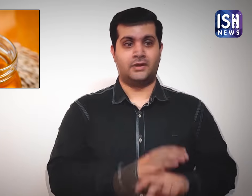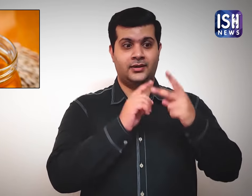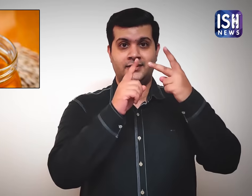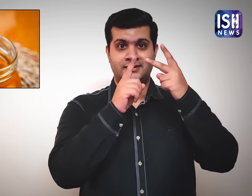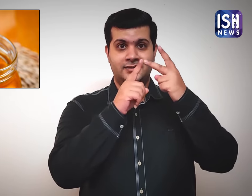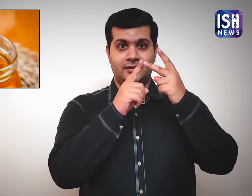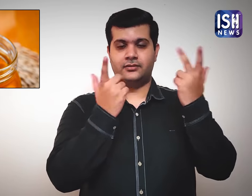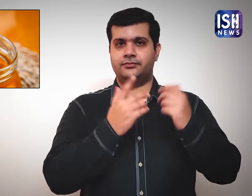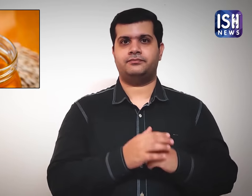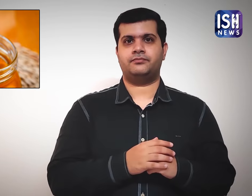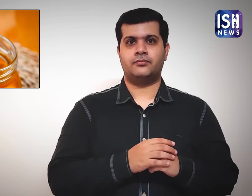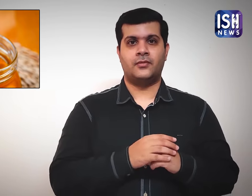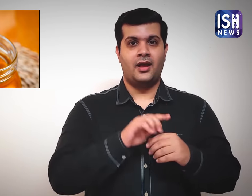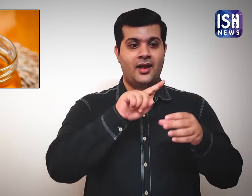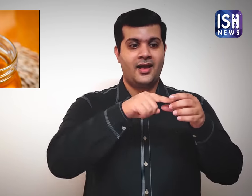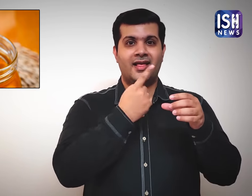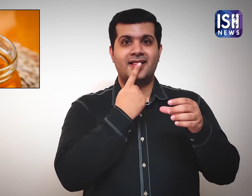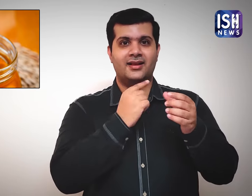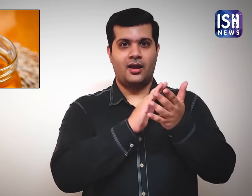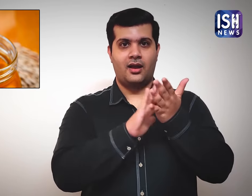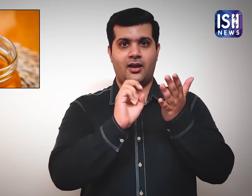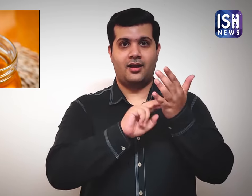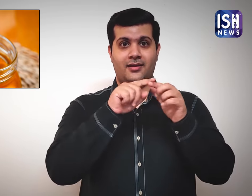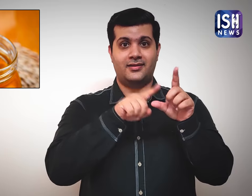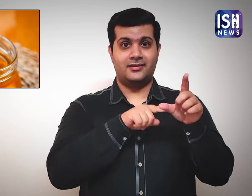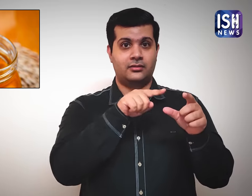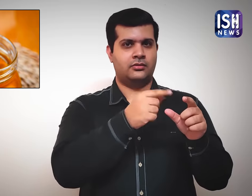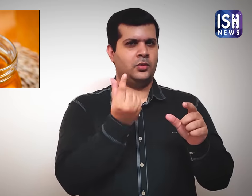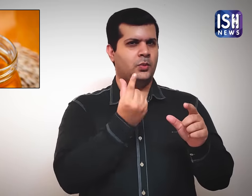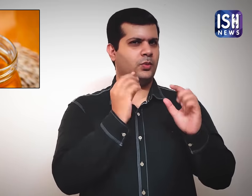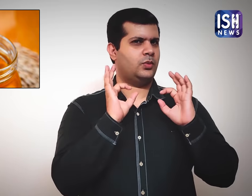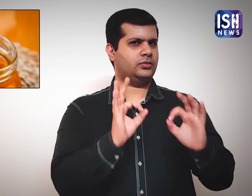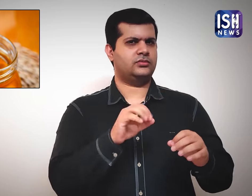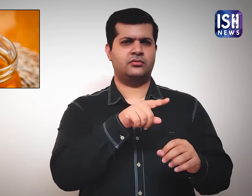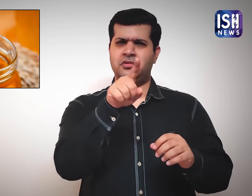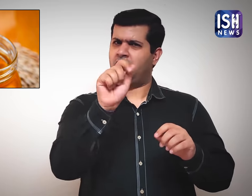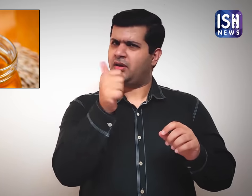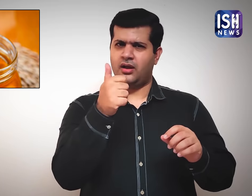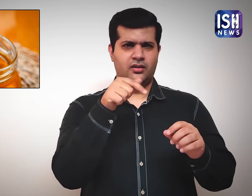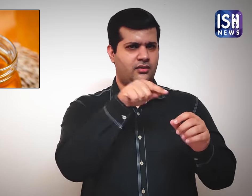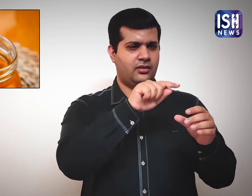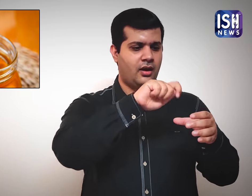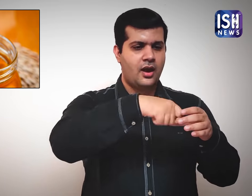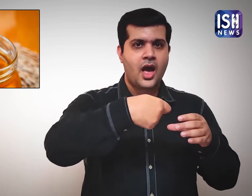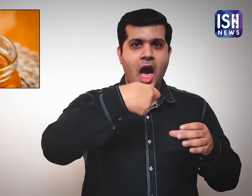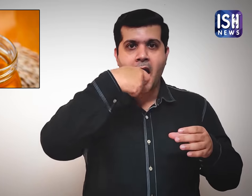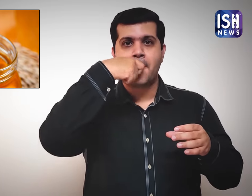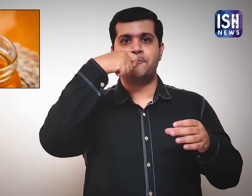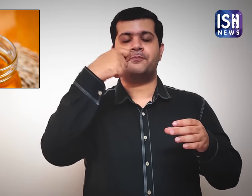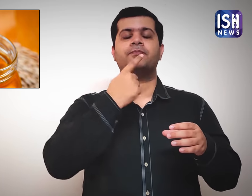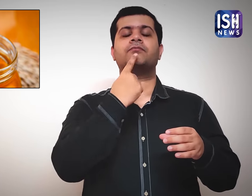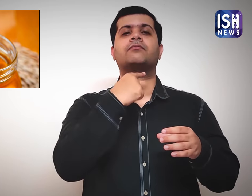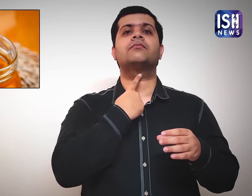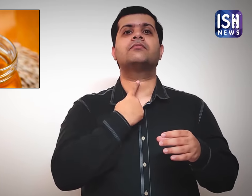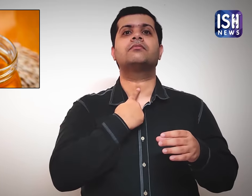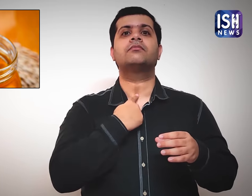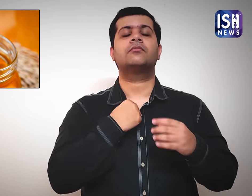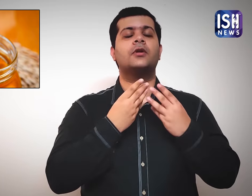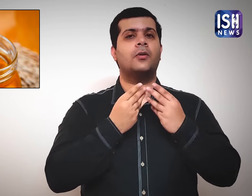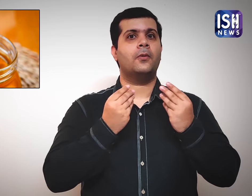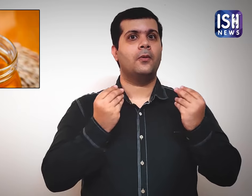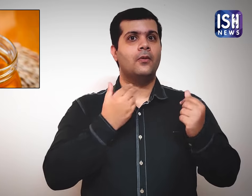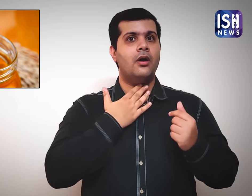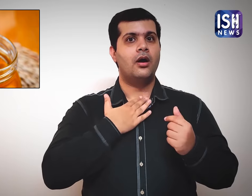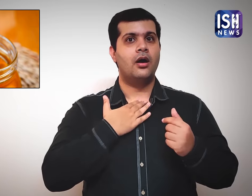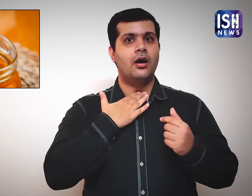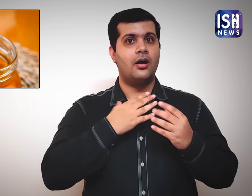Honey can be used in raw form to soothe the throat